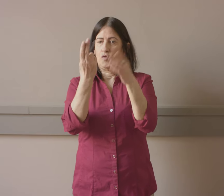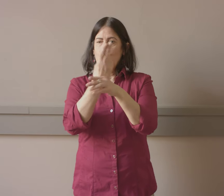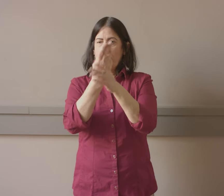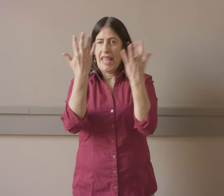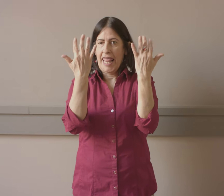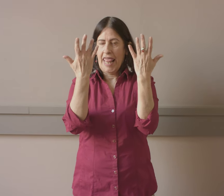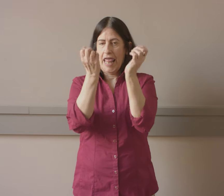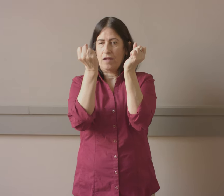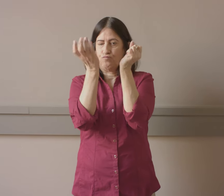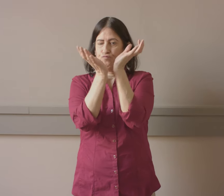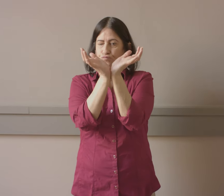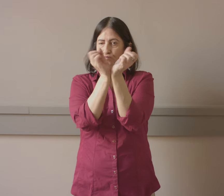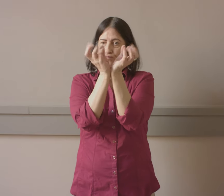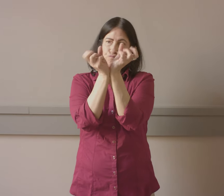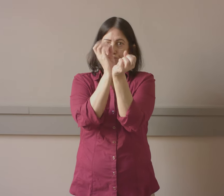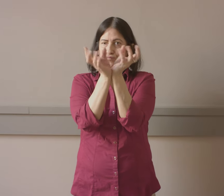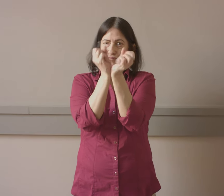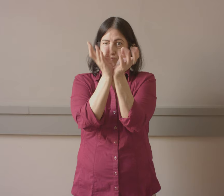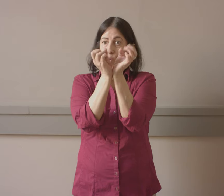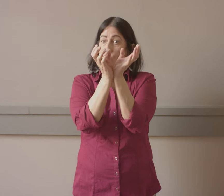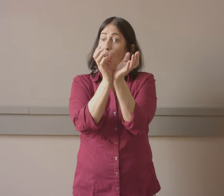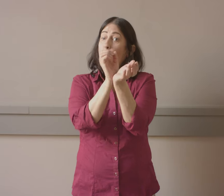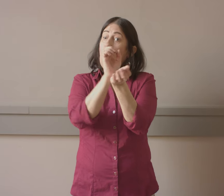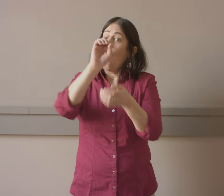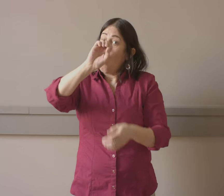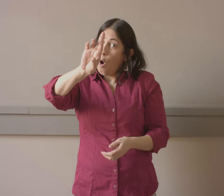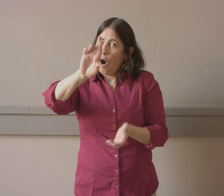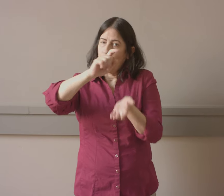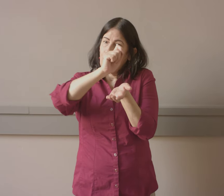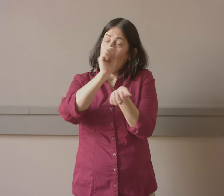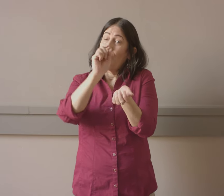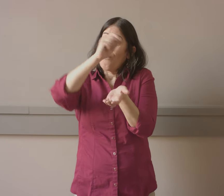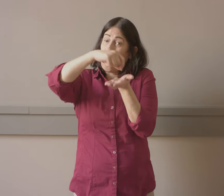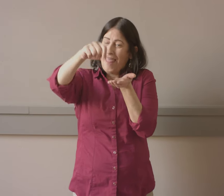Somehow they can use their hands to sign a little bit. Or they could even write